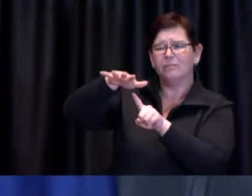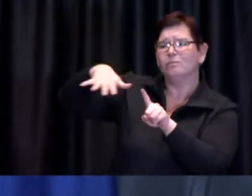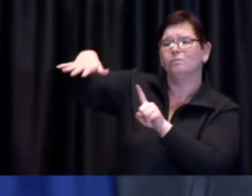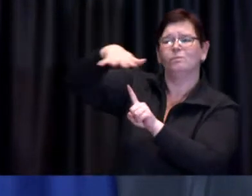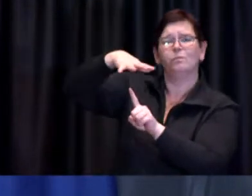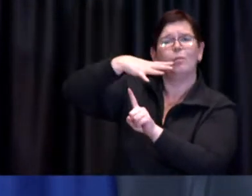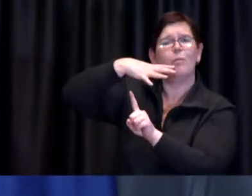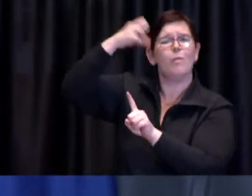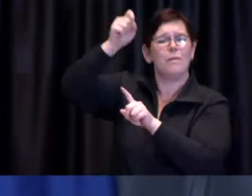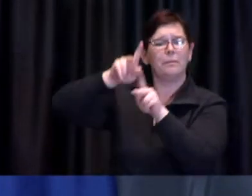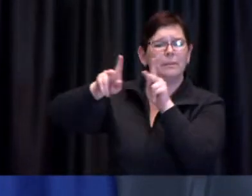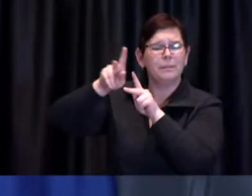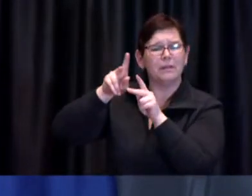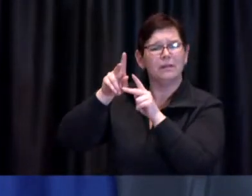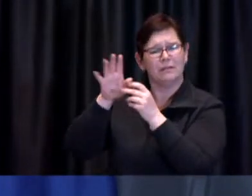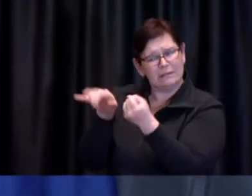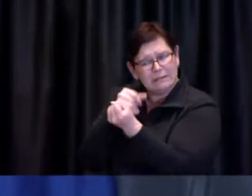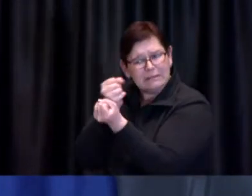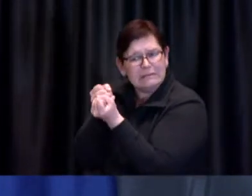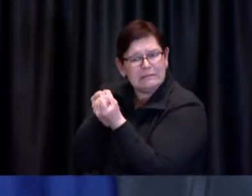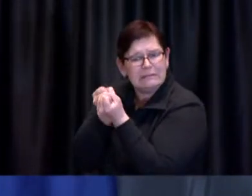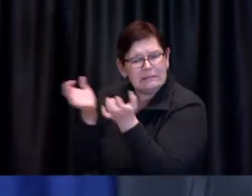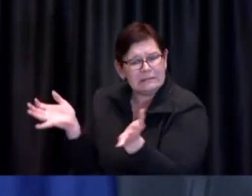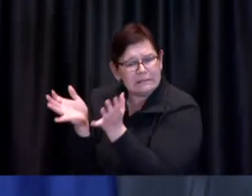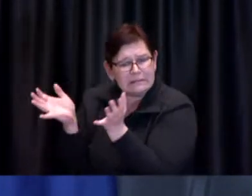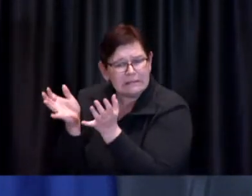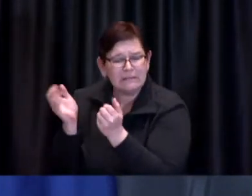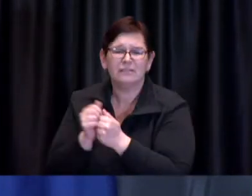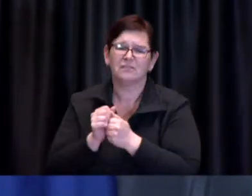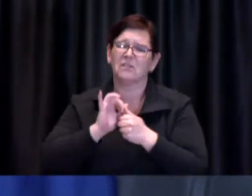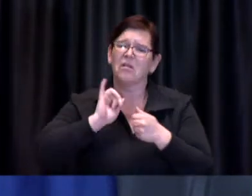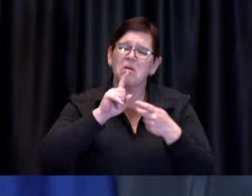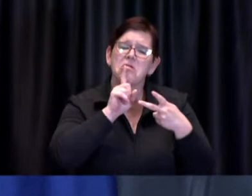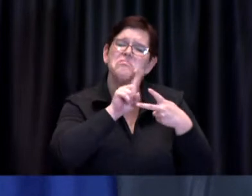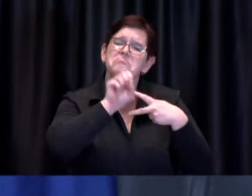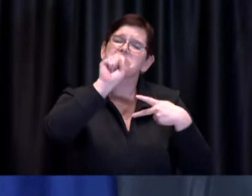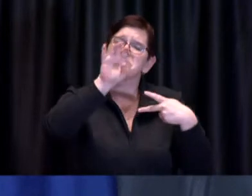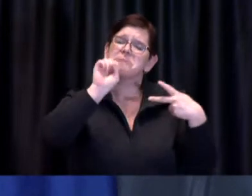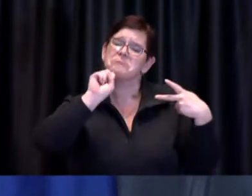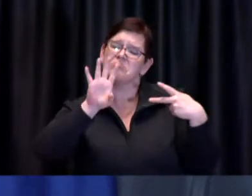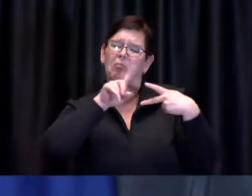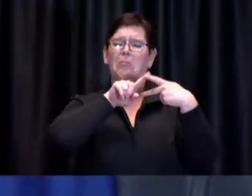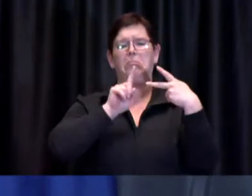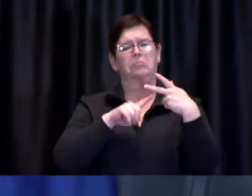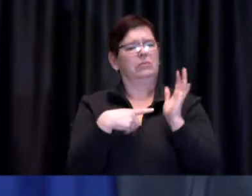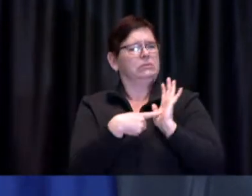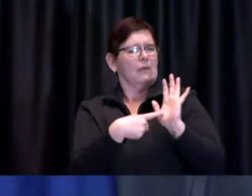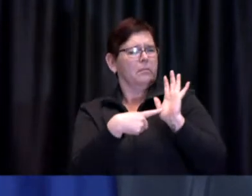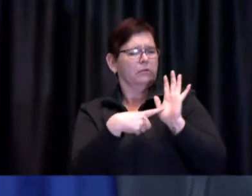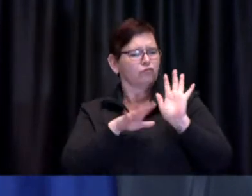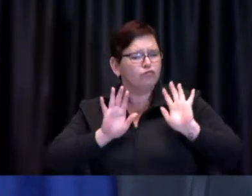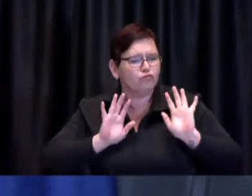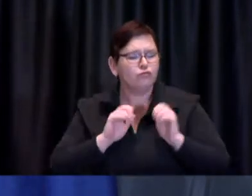These are just two examples of the hundreds of grassroots efforts that will help our residents to get vaccinated.